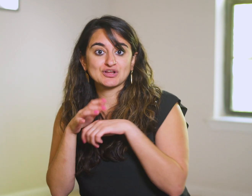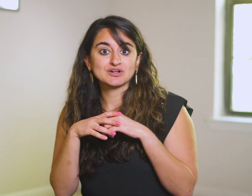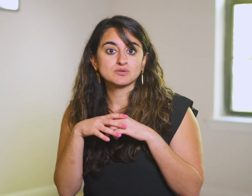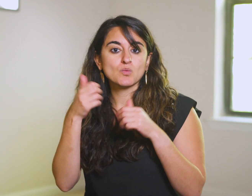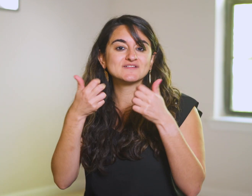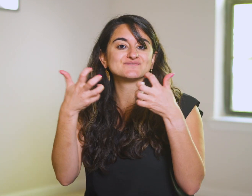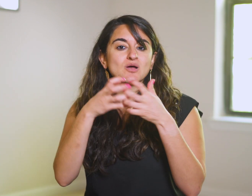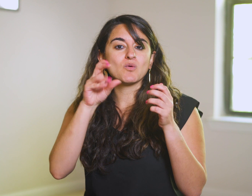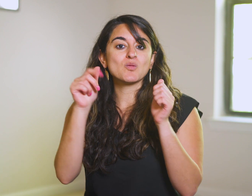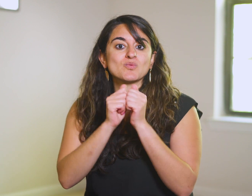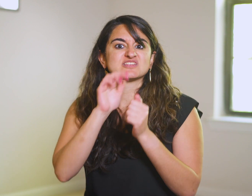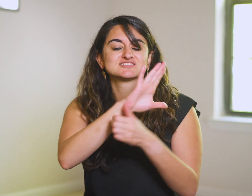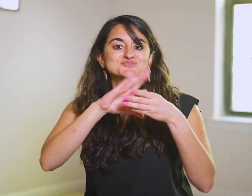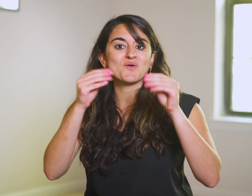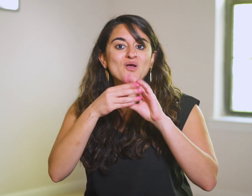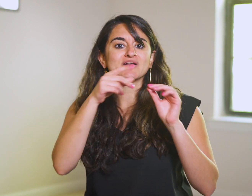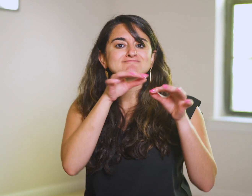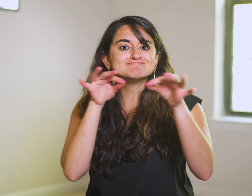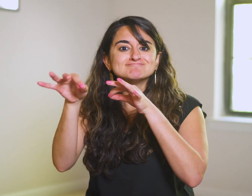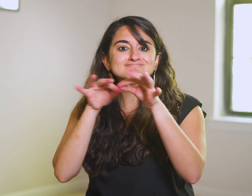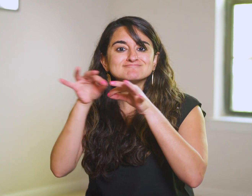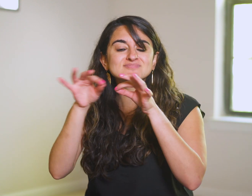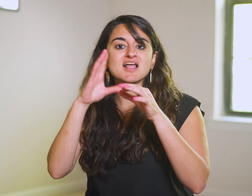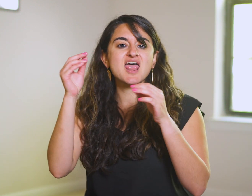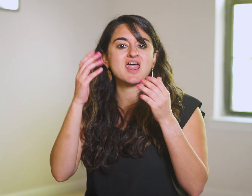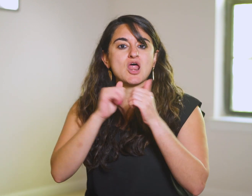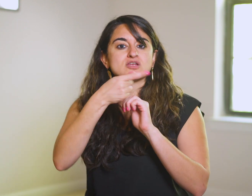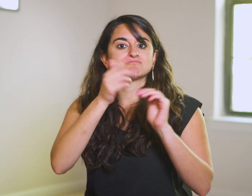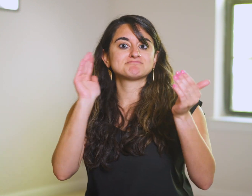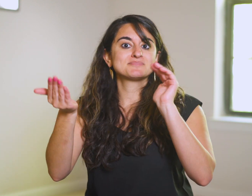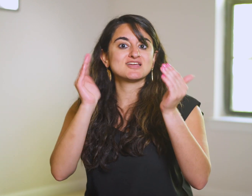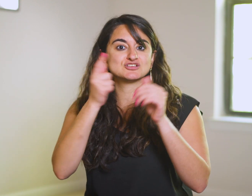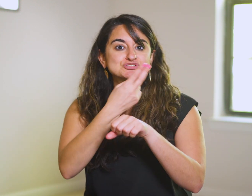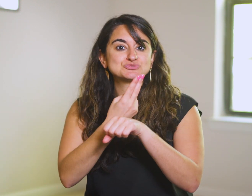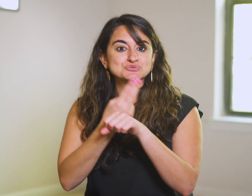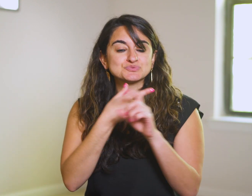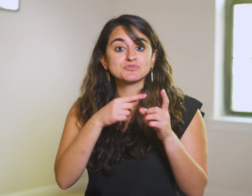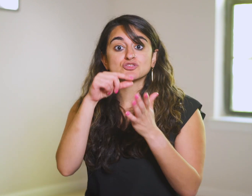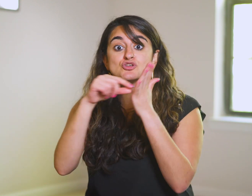which fits well with the stories He tells and the analogies He uses.